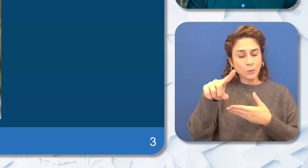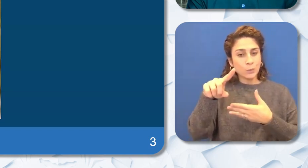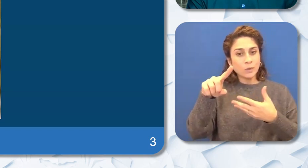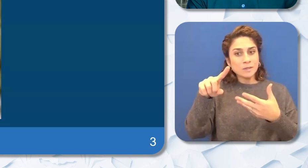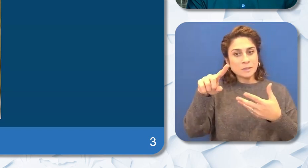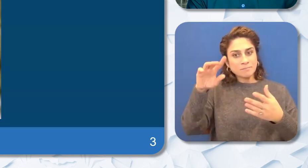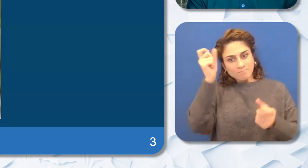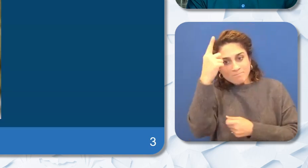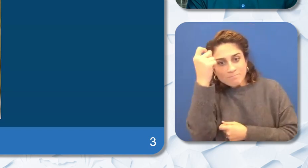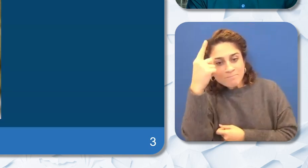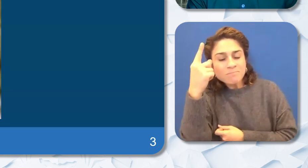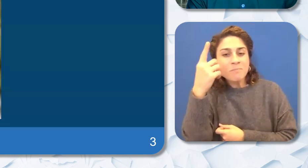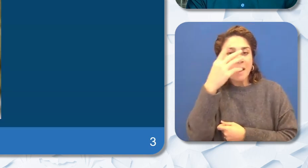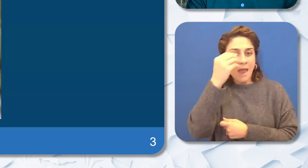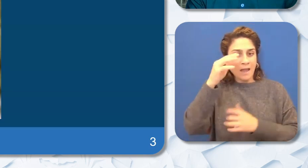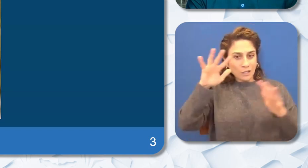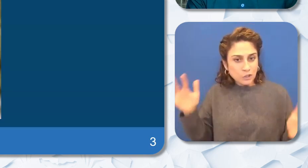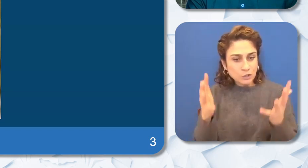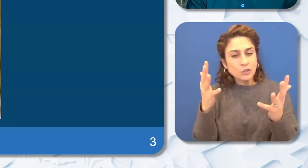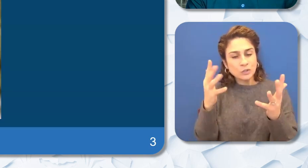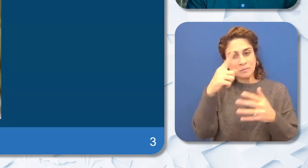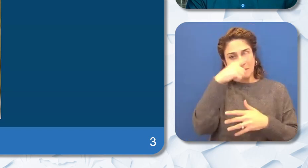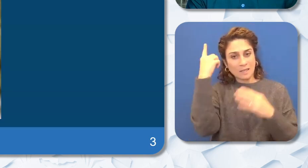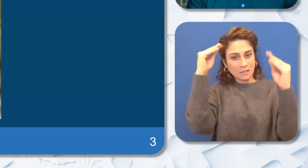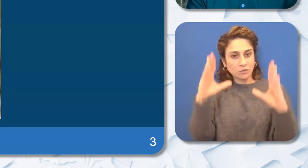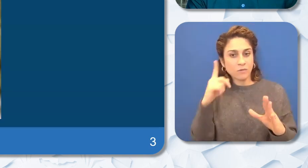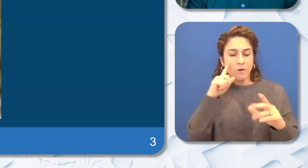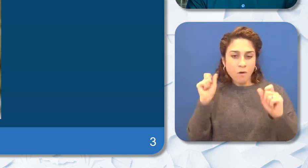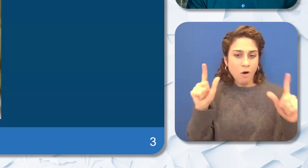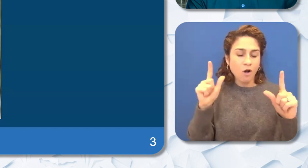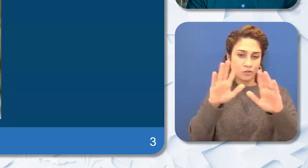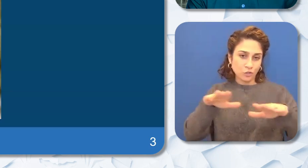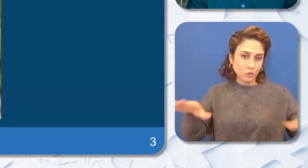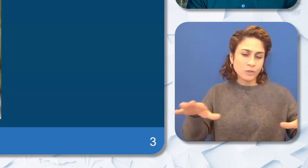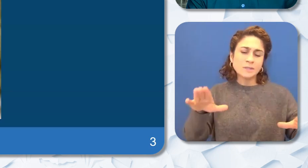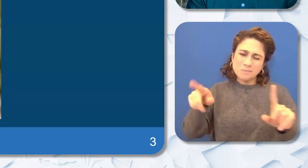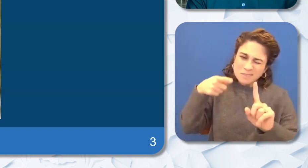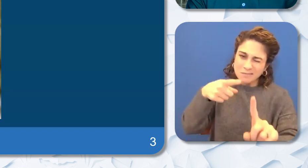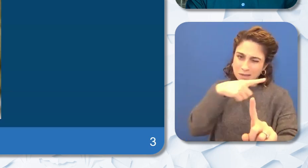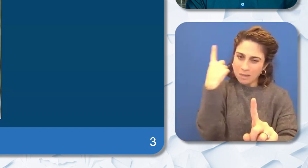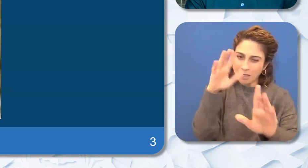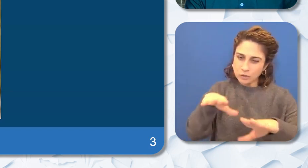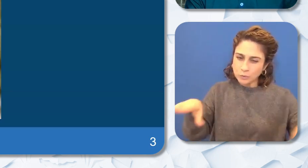educators for all children and specifically our Black children moving forward. I appreciate you